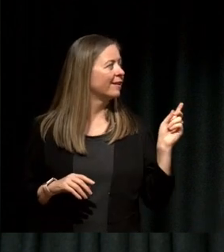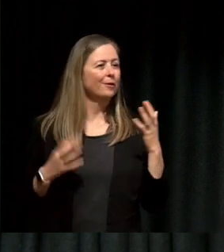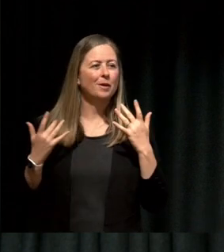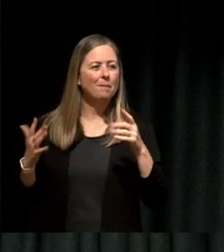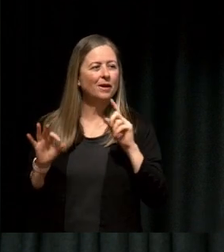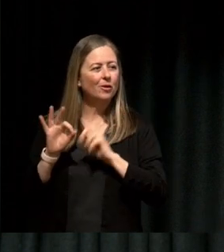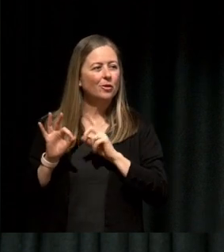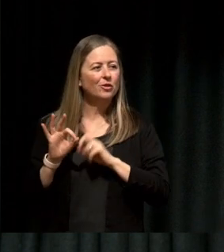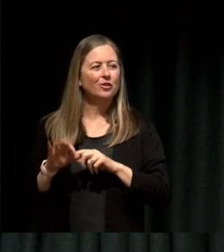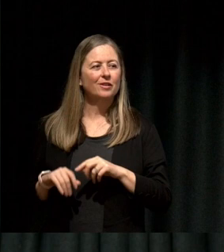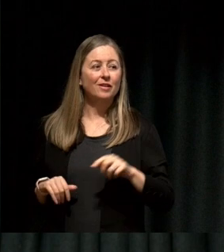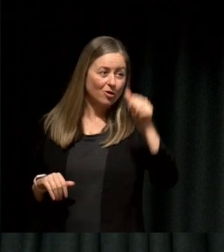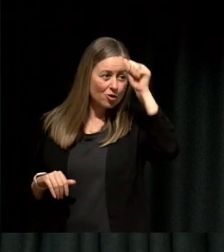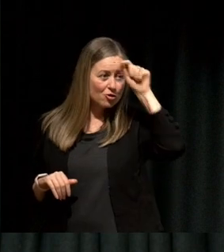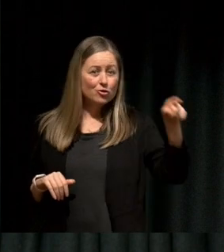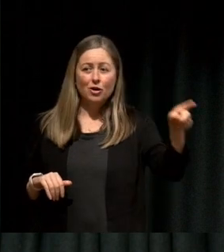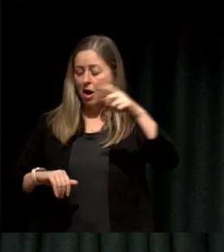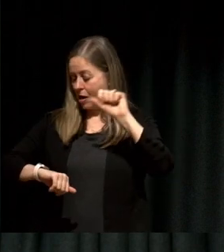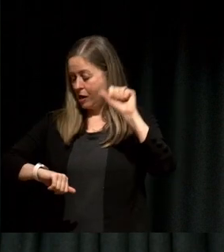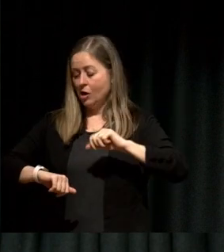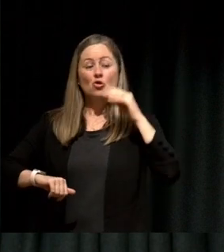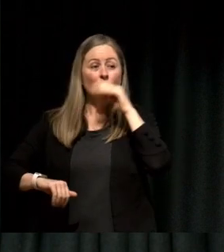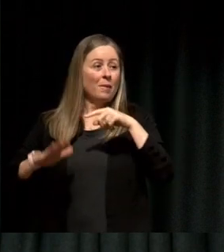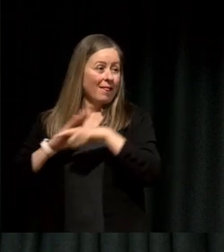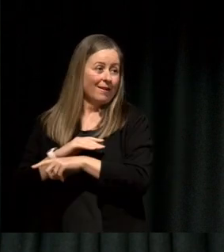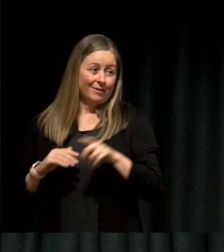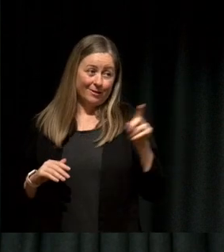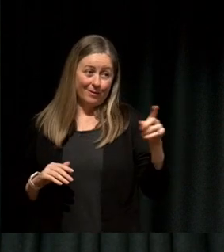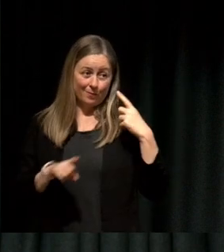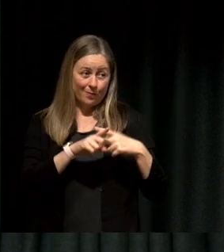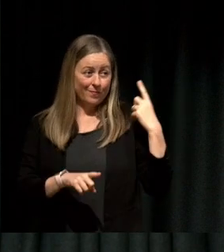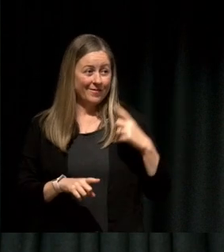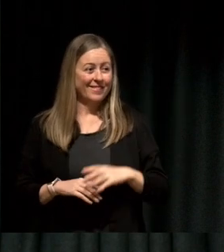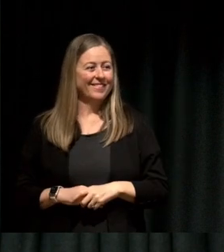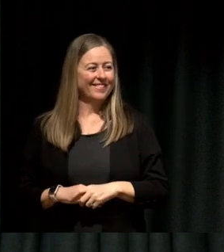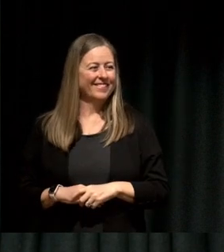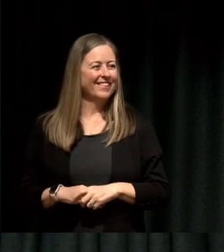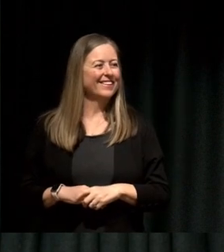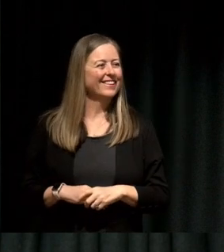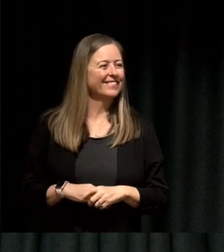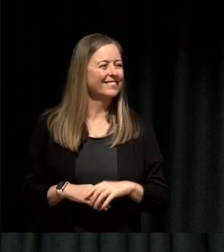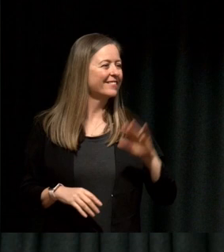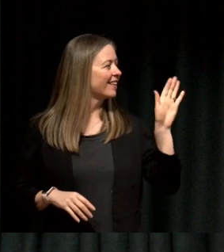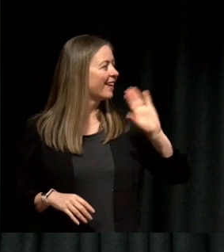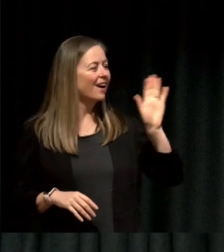Just know you're keeping everyone, the entire room from eating lunch. [Giggles] Audience member: Hi Sandeep, really nice to